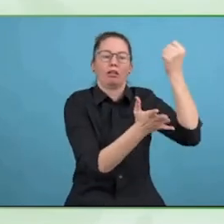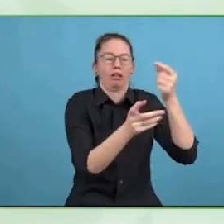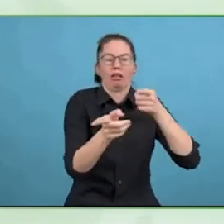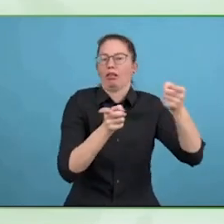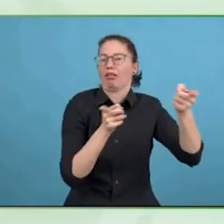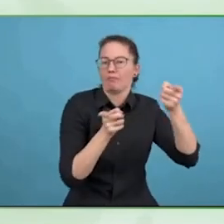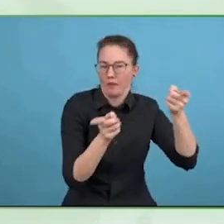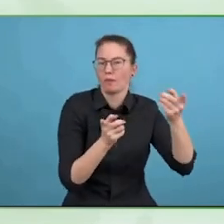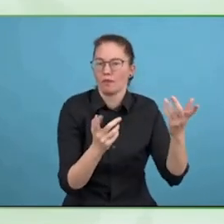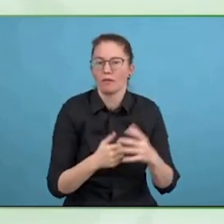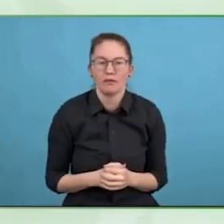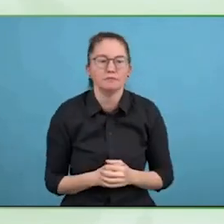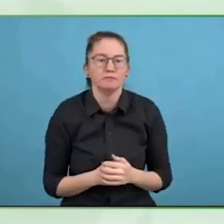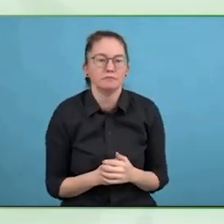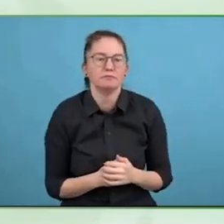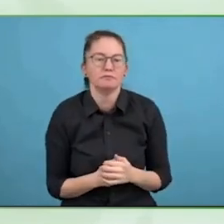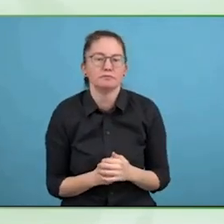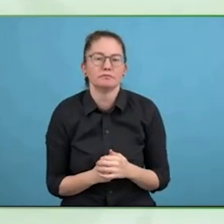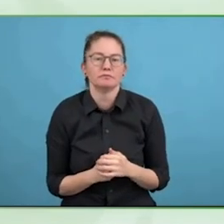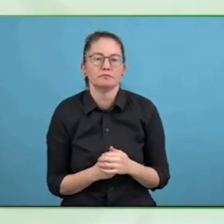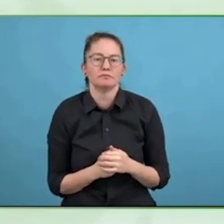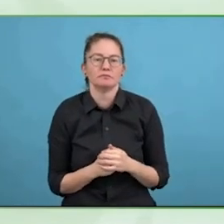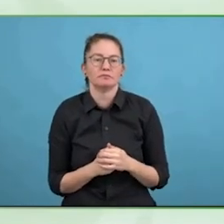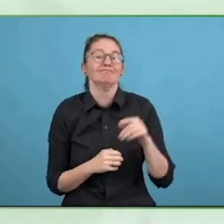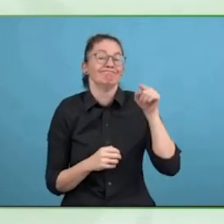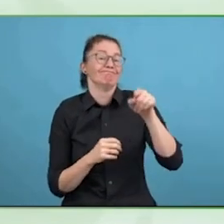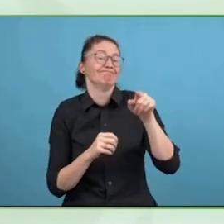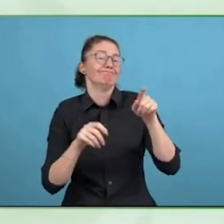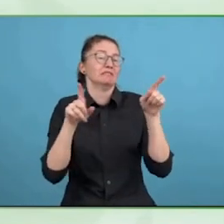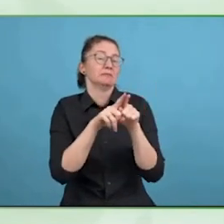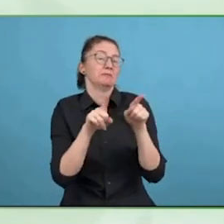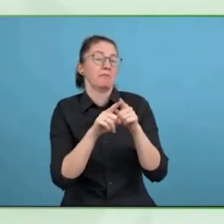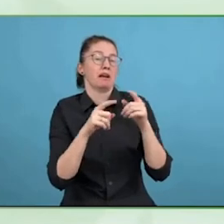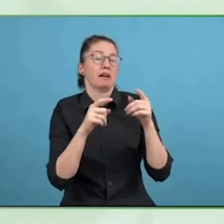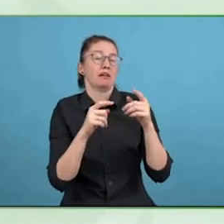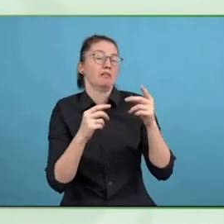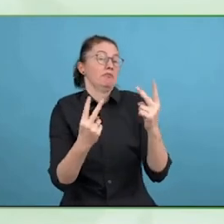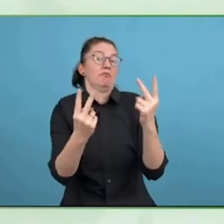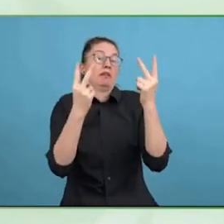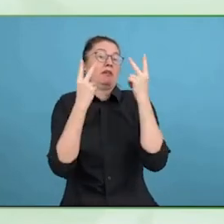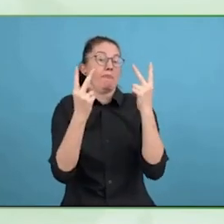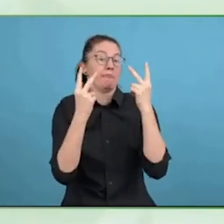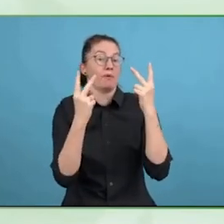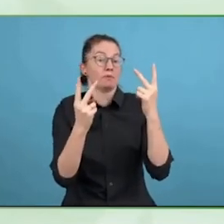consisted for sense of treatment for people with disabilities worldwide.